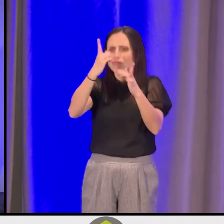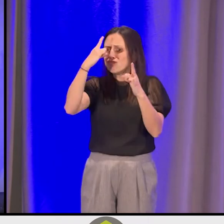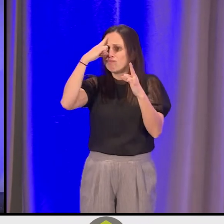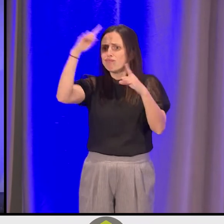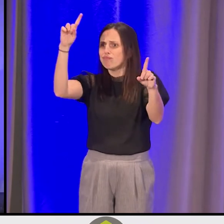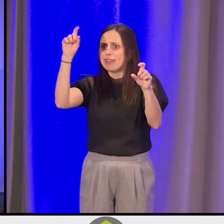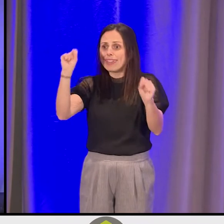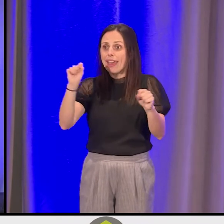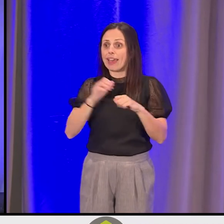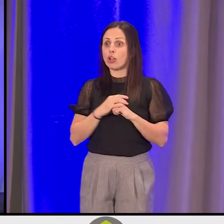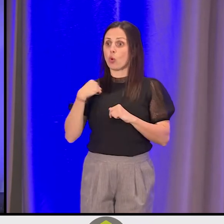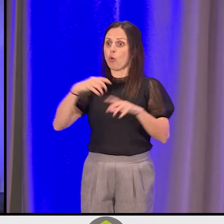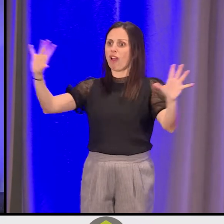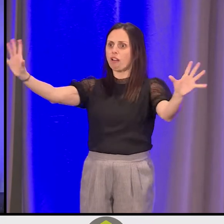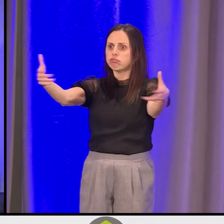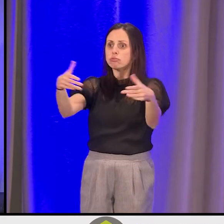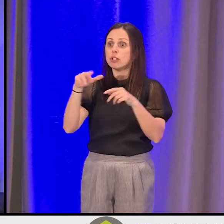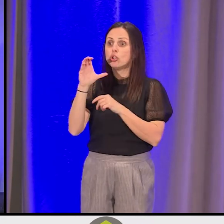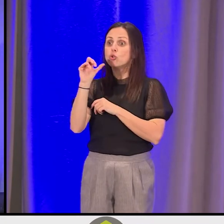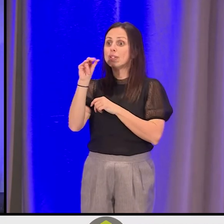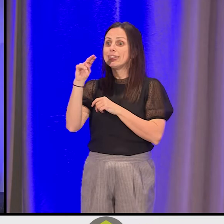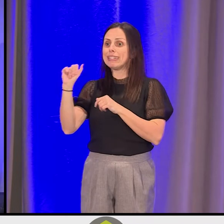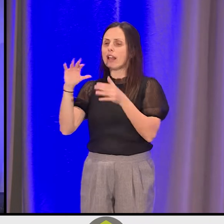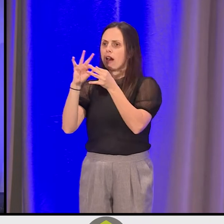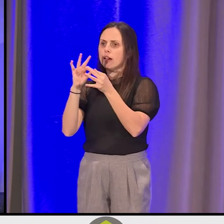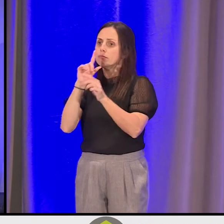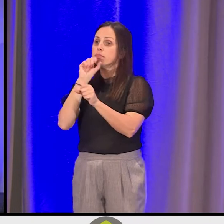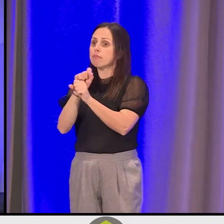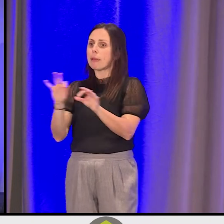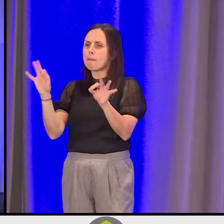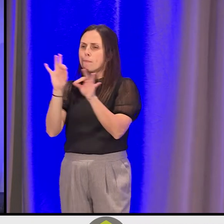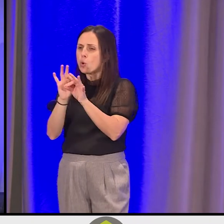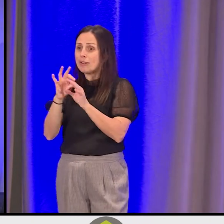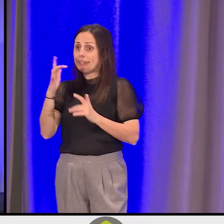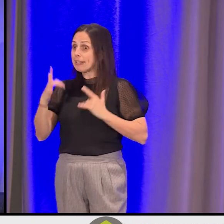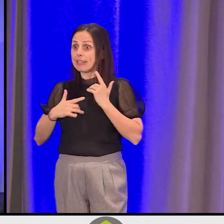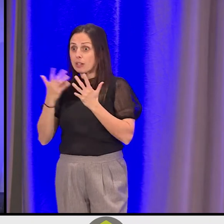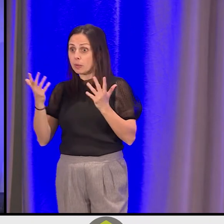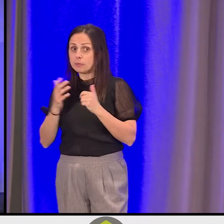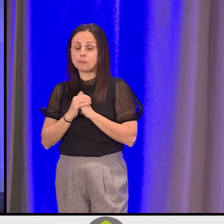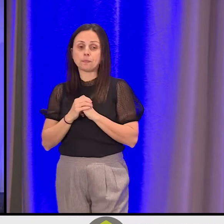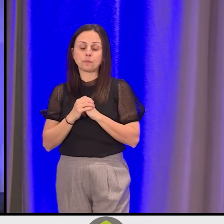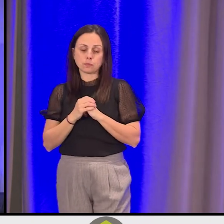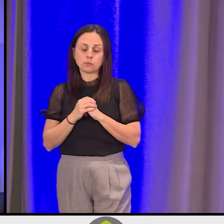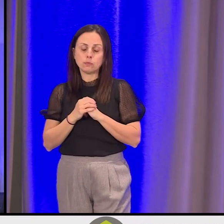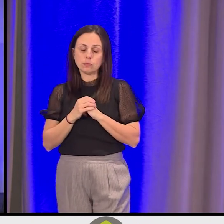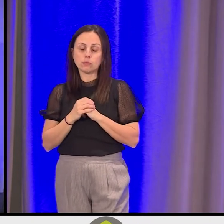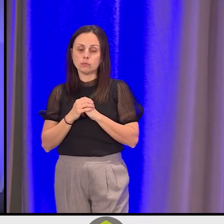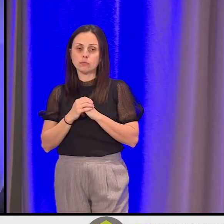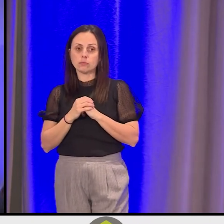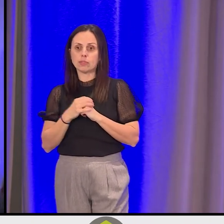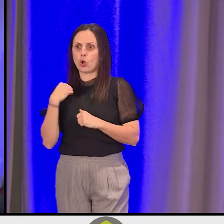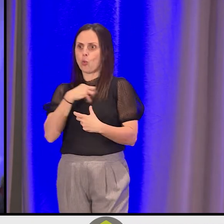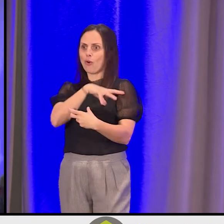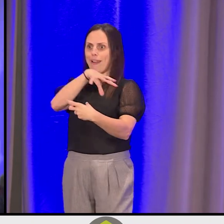And for coming together, Christina shared, you know, what's so important and exciting is that we're part of a community here,